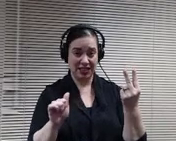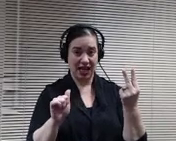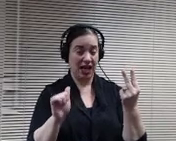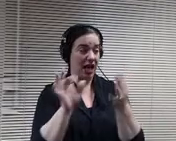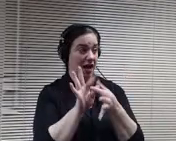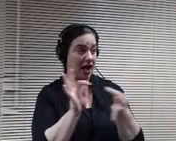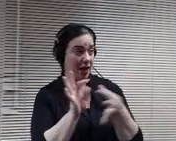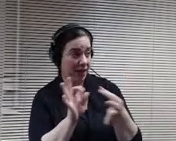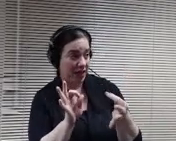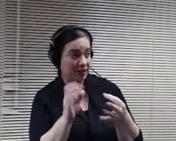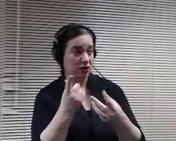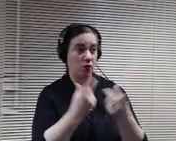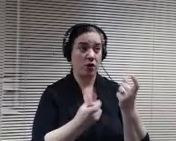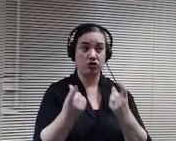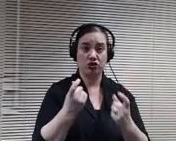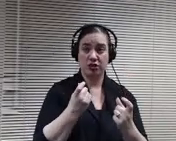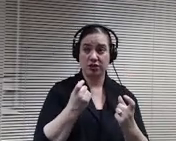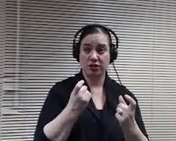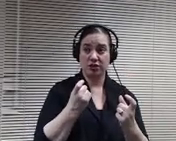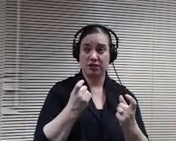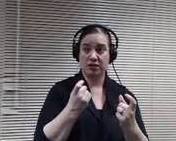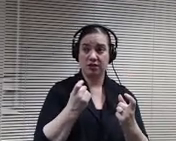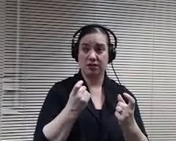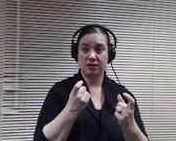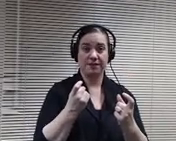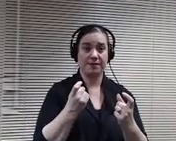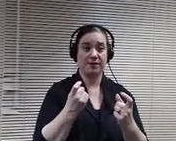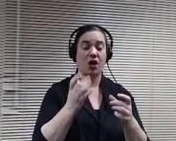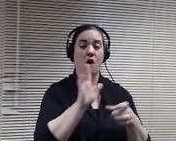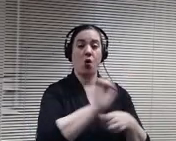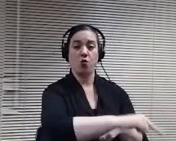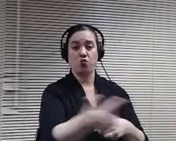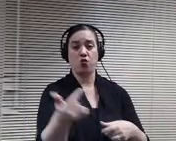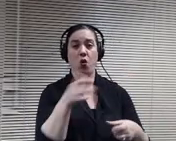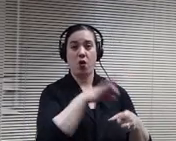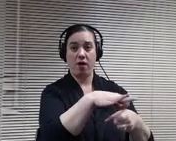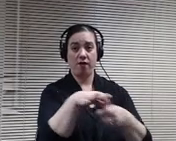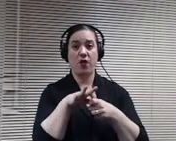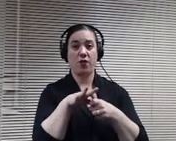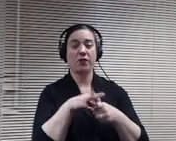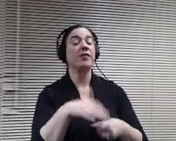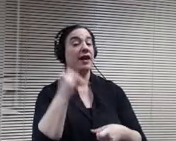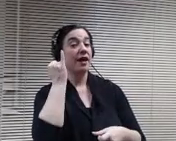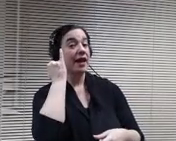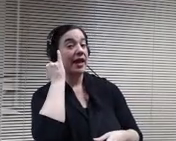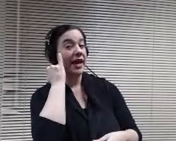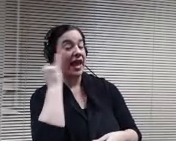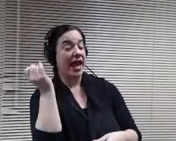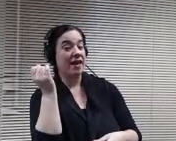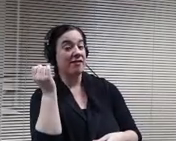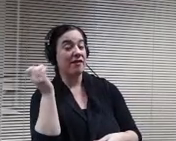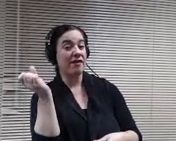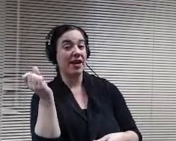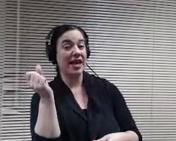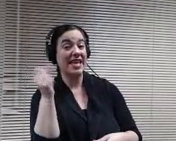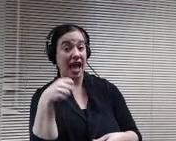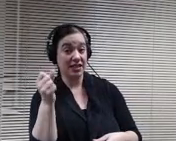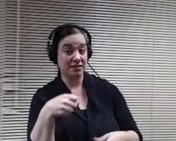Let's move to a real couple. Board members, if in favor, please say I oppose and a board member. Ambrose and. I